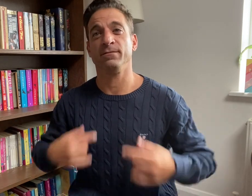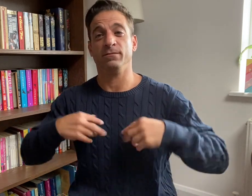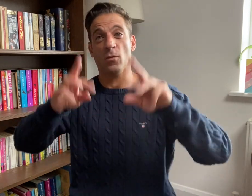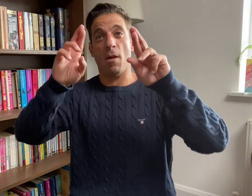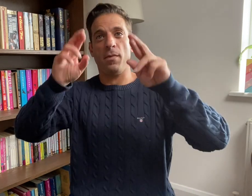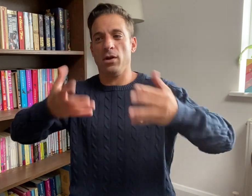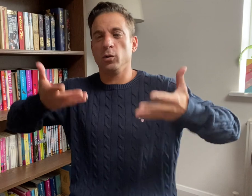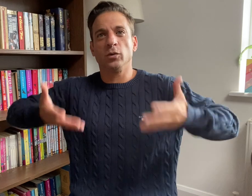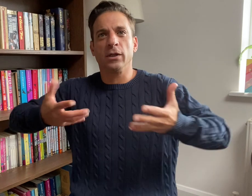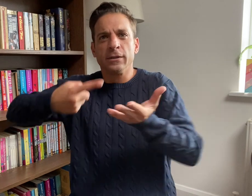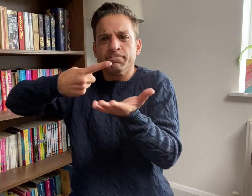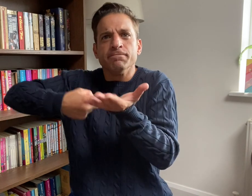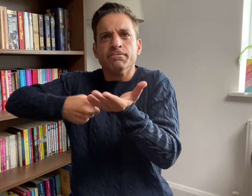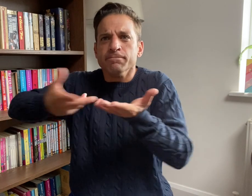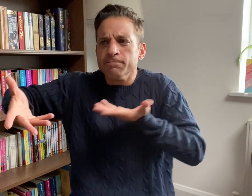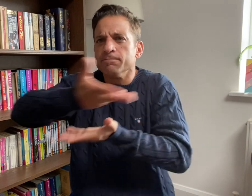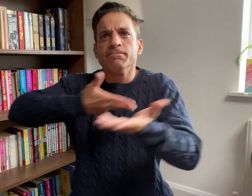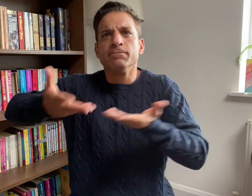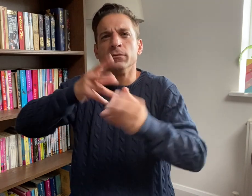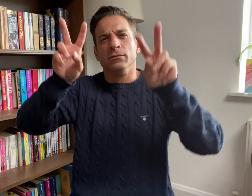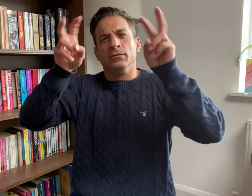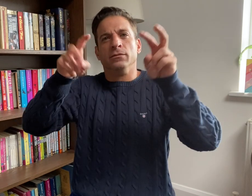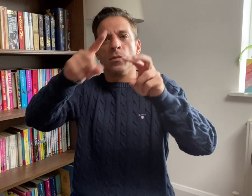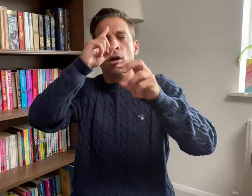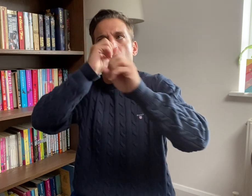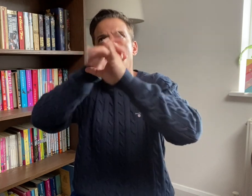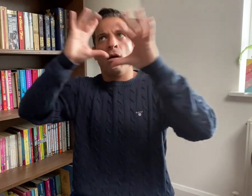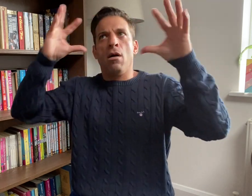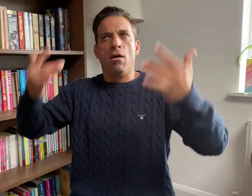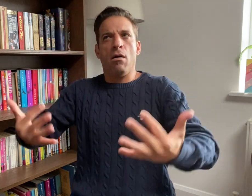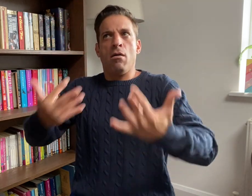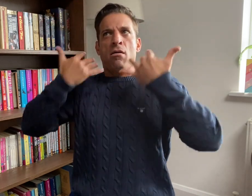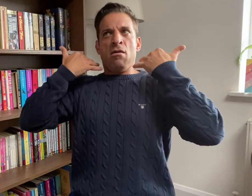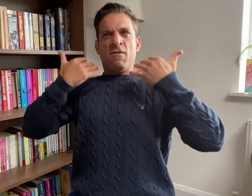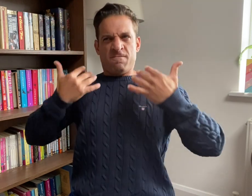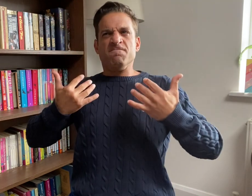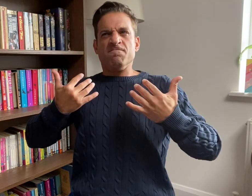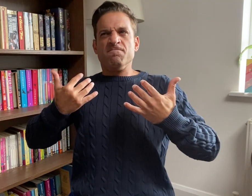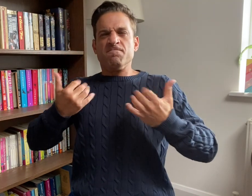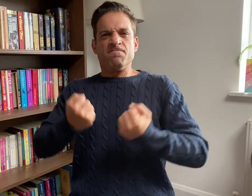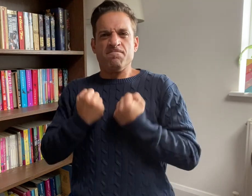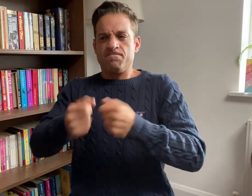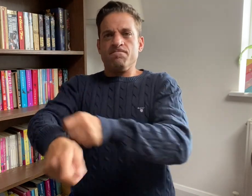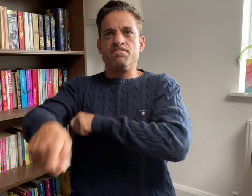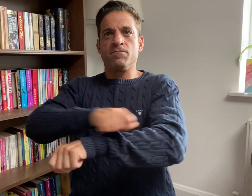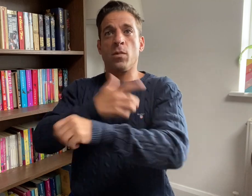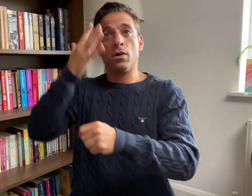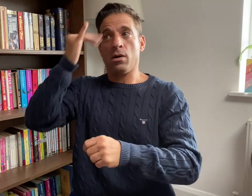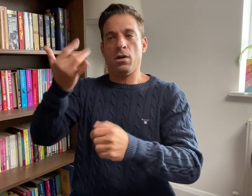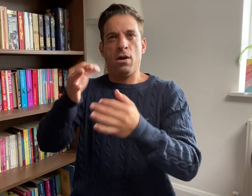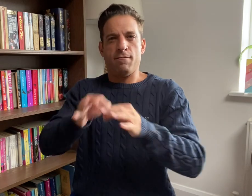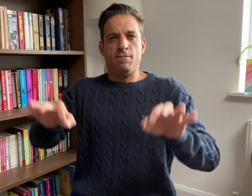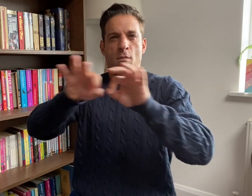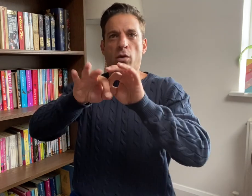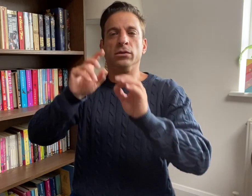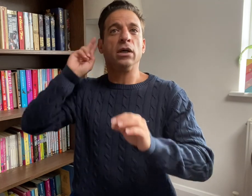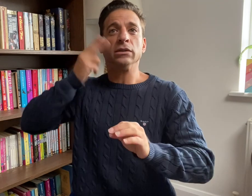I hope today’s discussion has inspired you on the importance